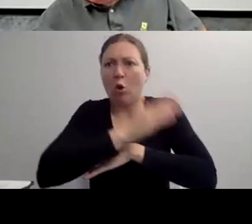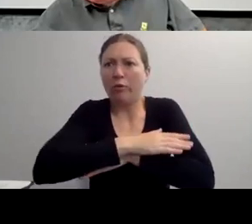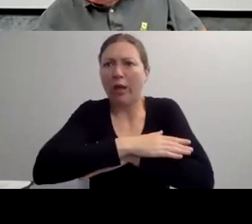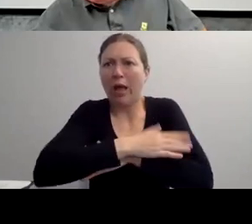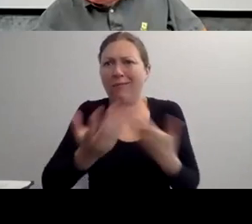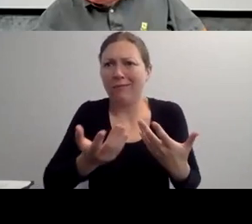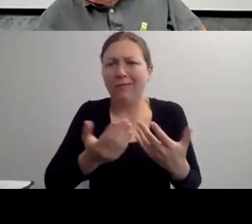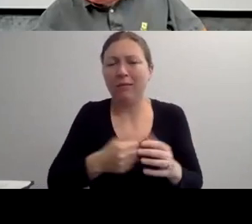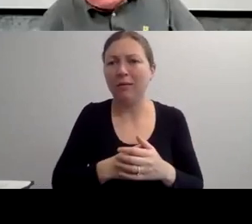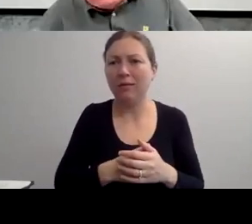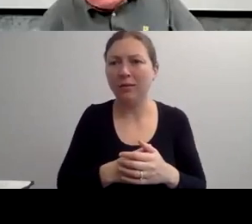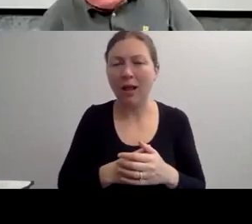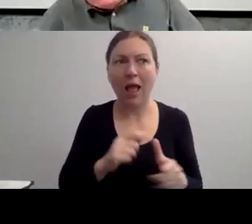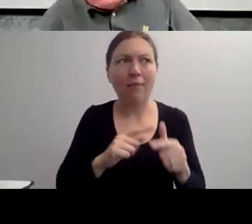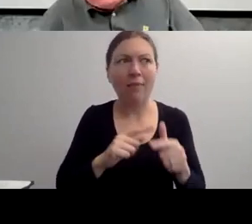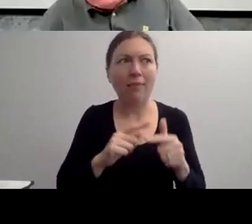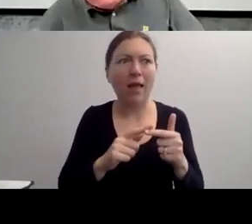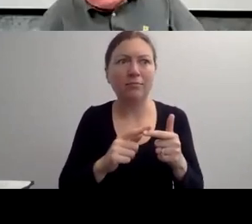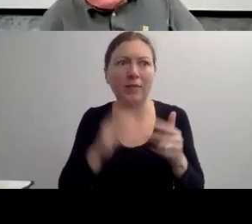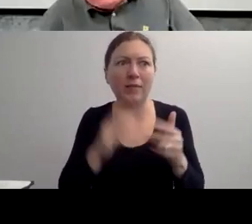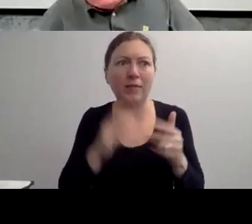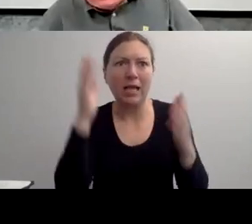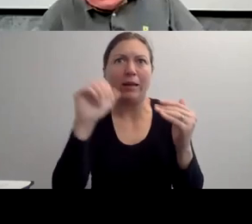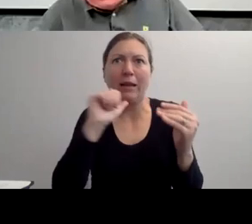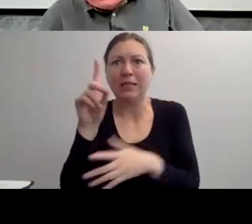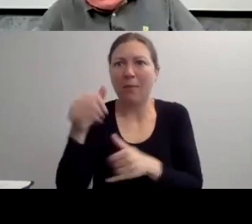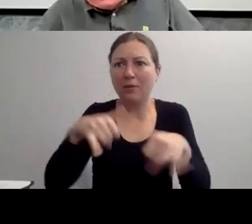YOU KNOW, INTEGRATION OF STUDENTS WITH DISABILITIES IN MAINSTREAM CLASSROOMS."